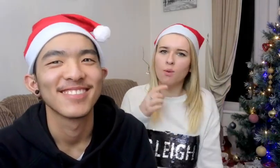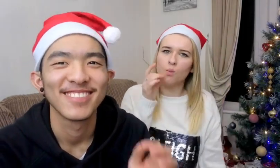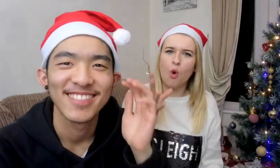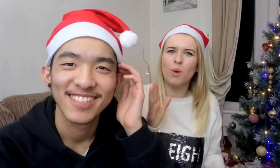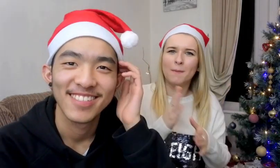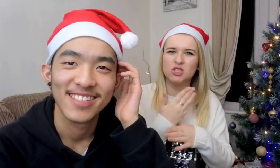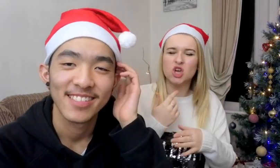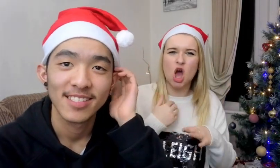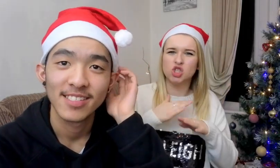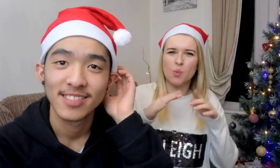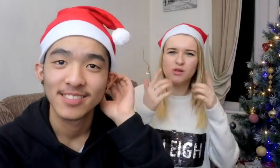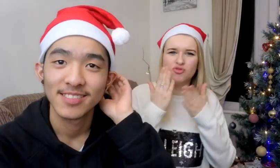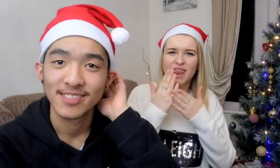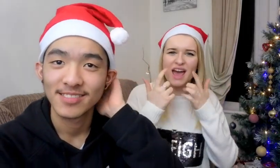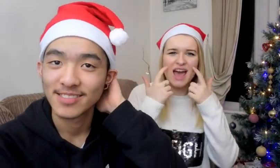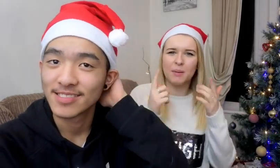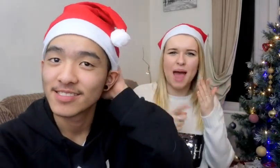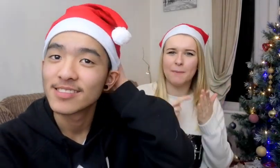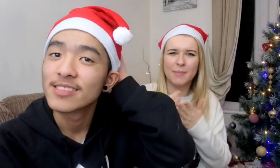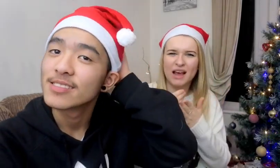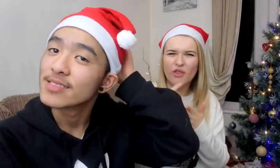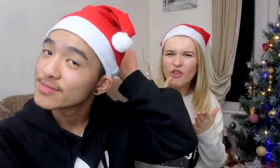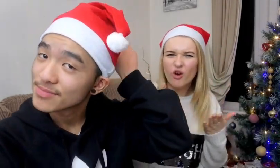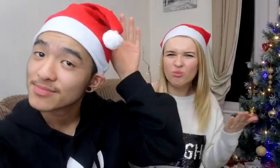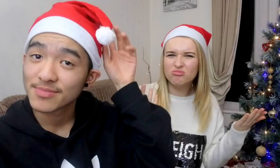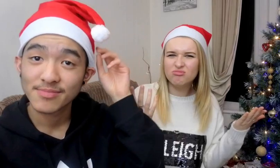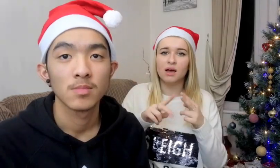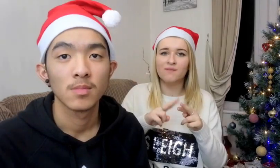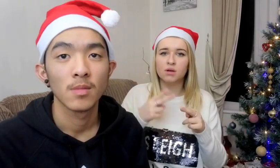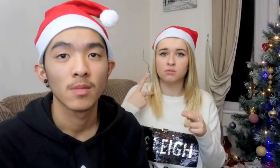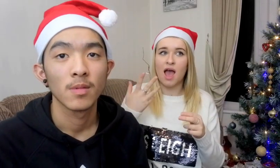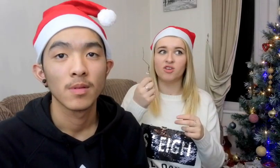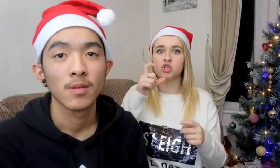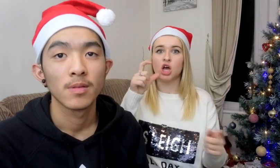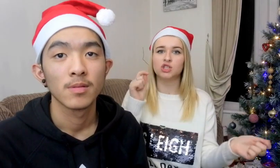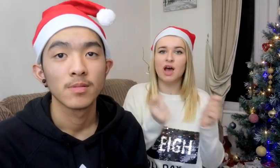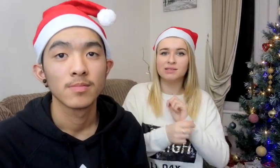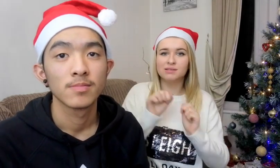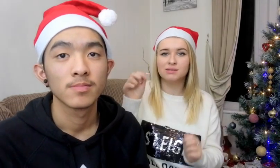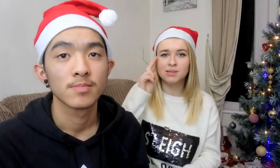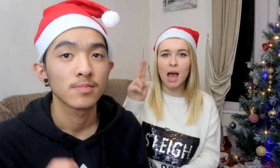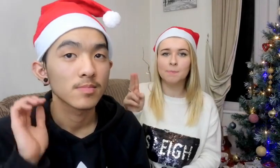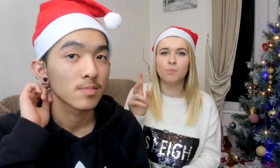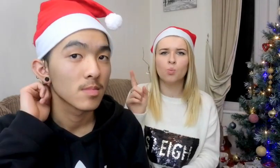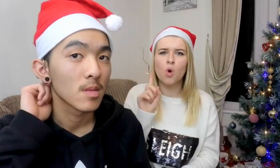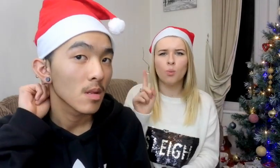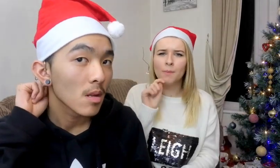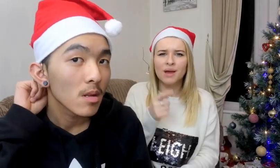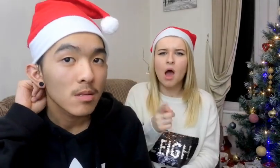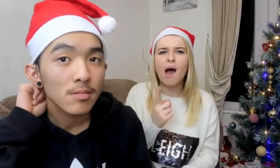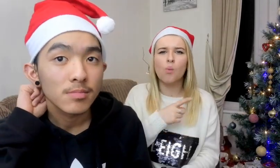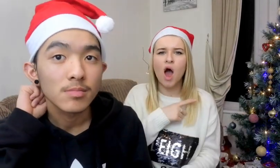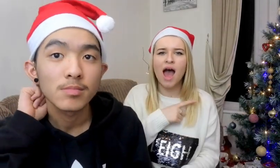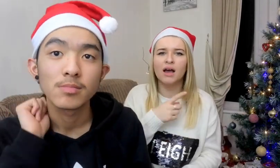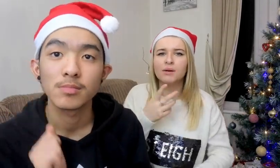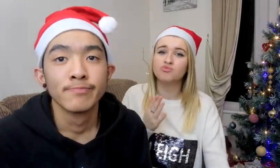I wouldn't do that because I don't really care about money though If you we have the chance to change your name, what would it be and why?